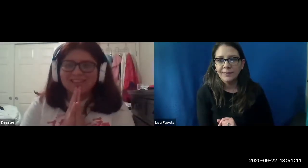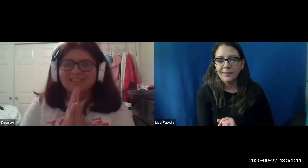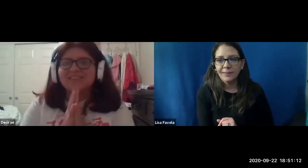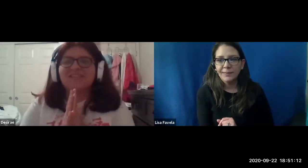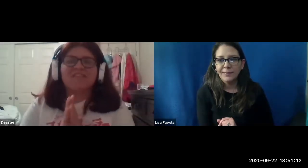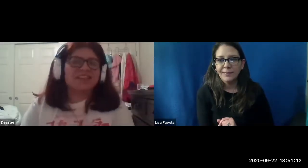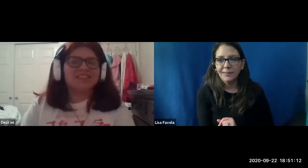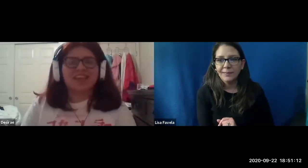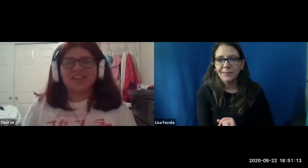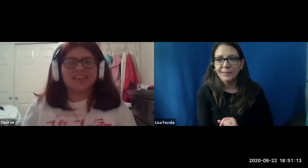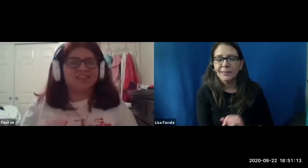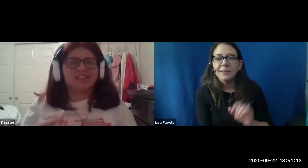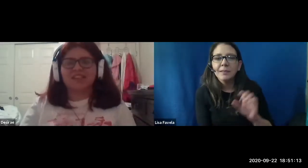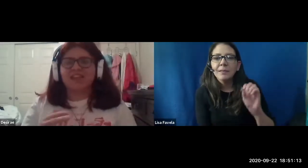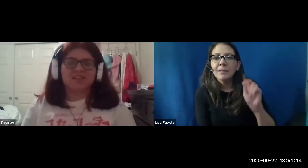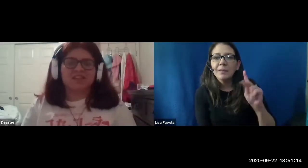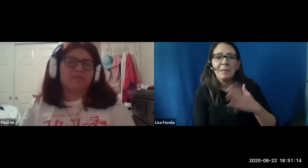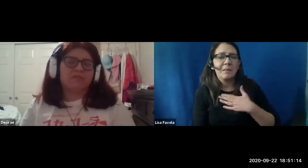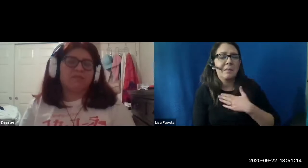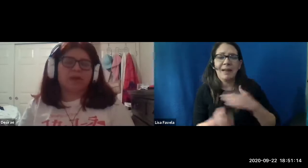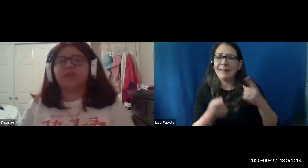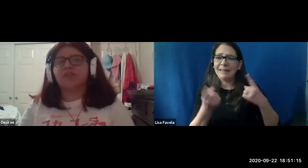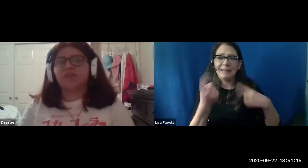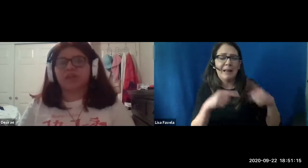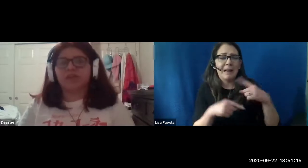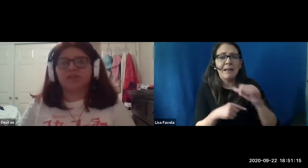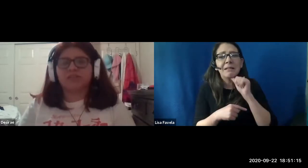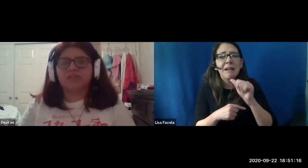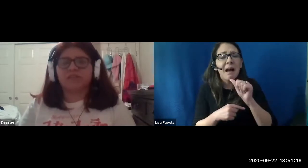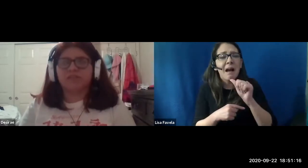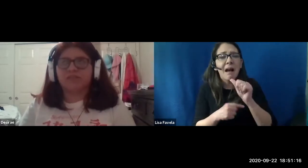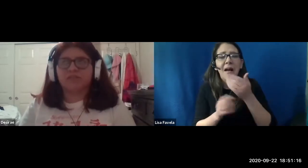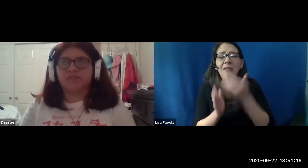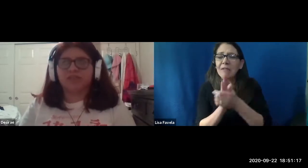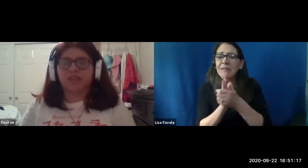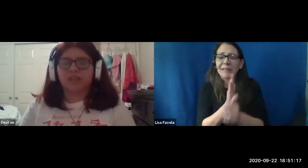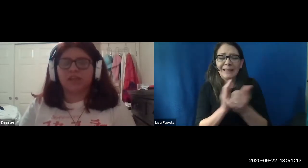so my signing isn't that good i'm barely starting out this is my first semester